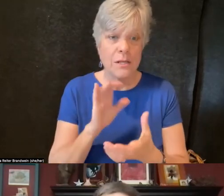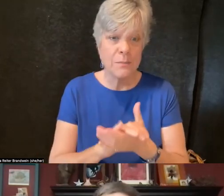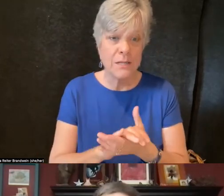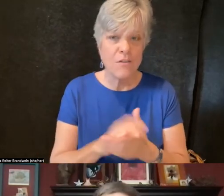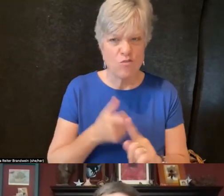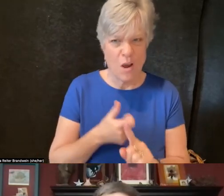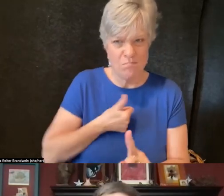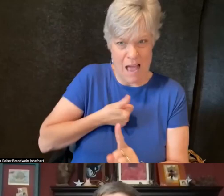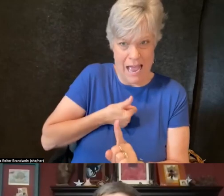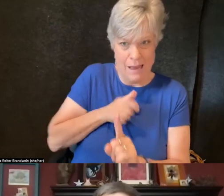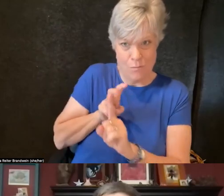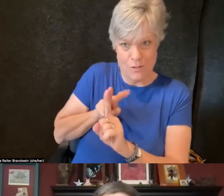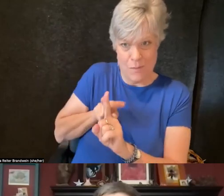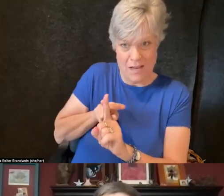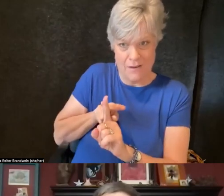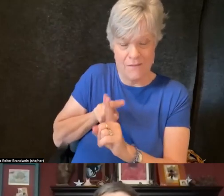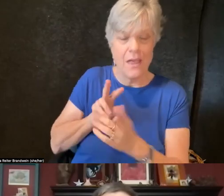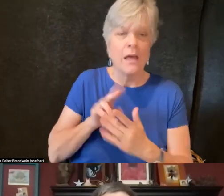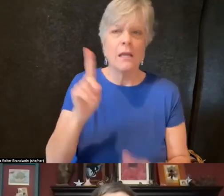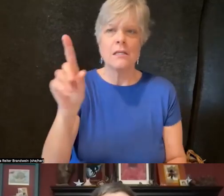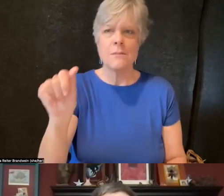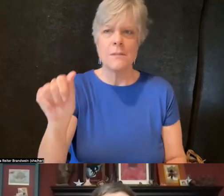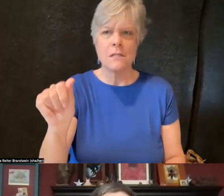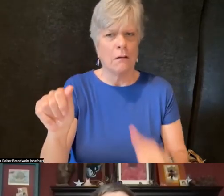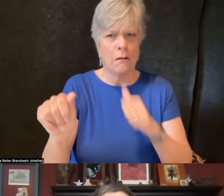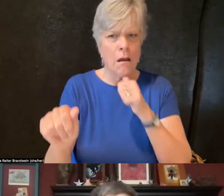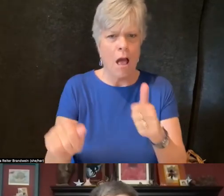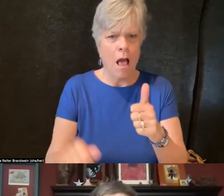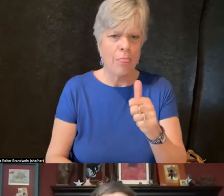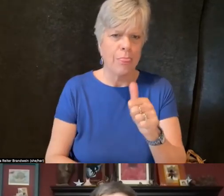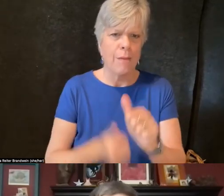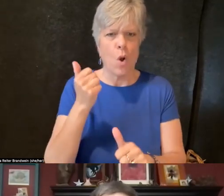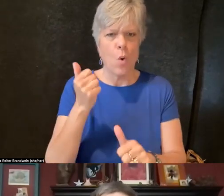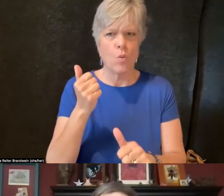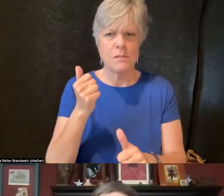that maybe disability is not the most predominant identity.